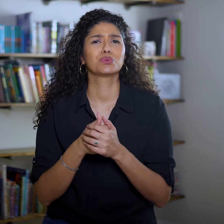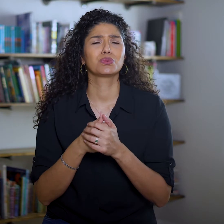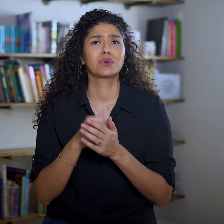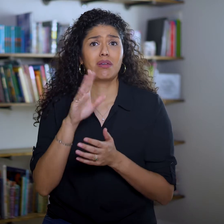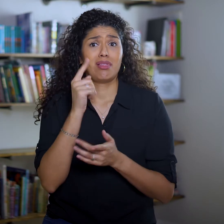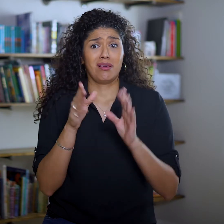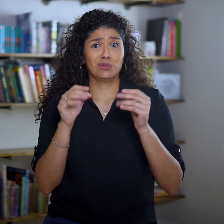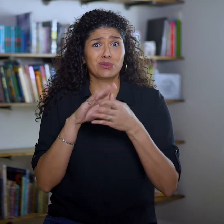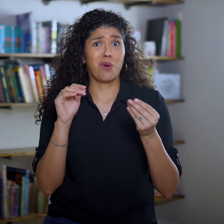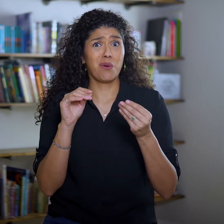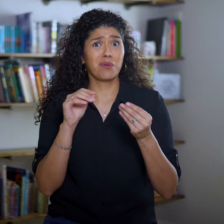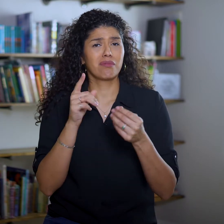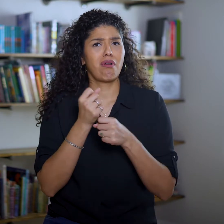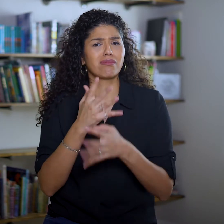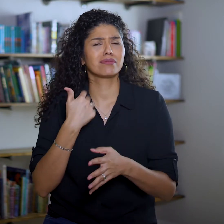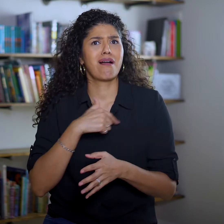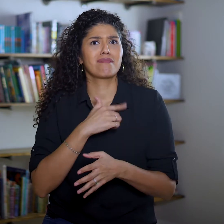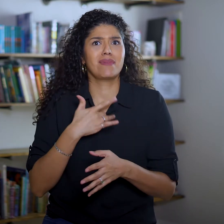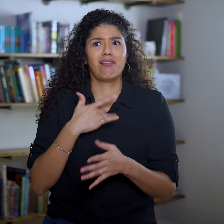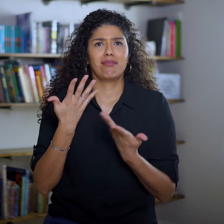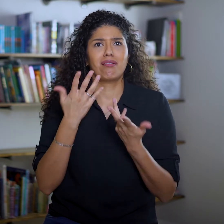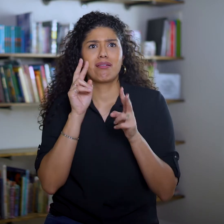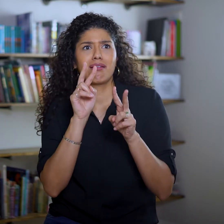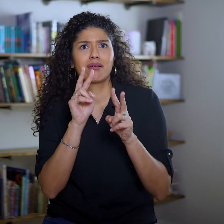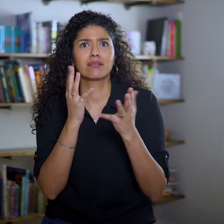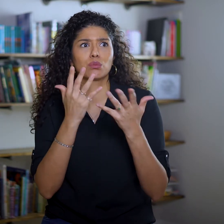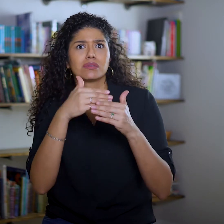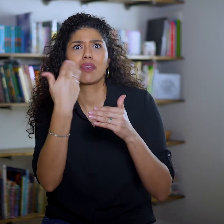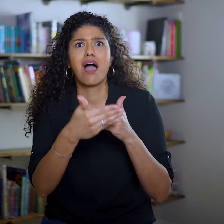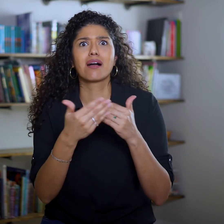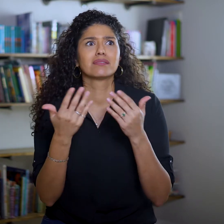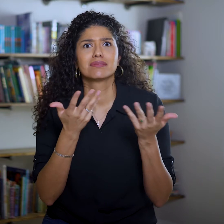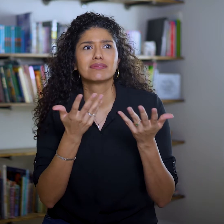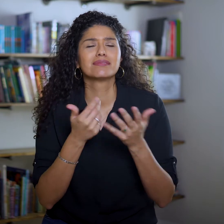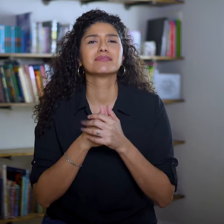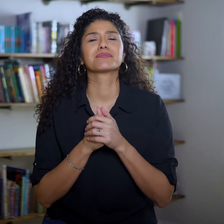The narrative leaves us with a cliffhanger.